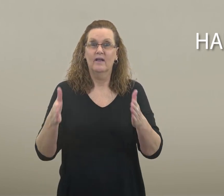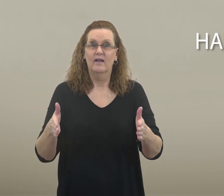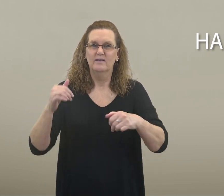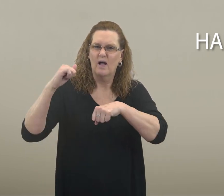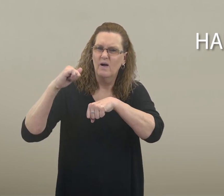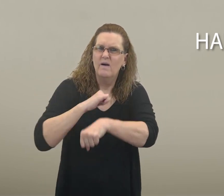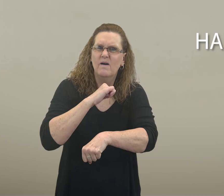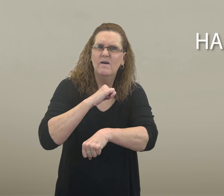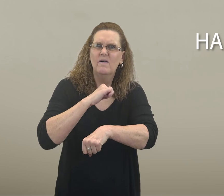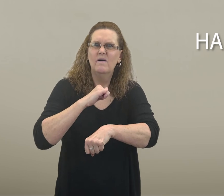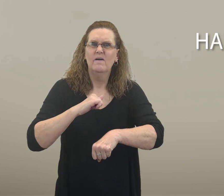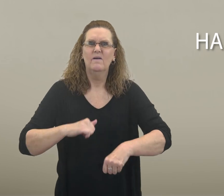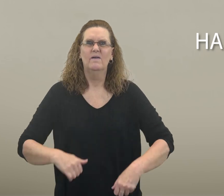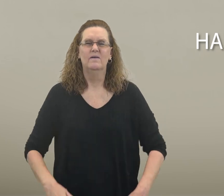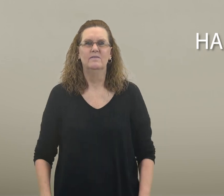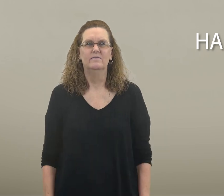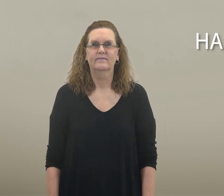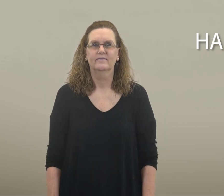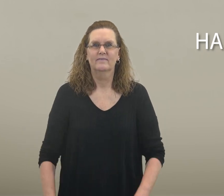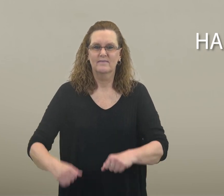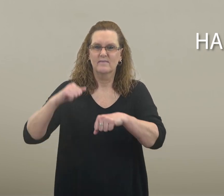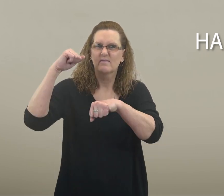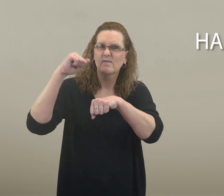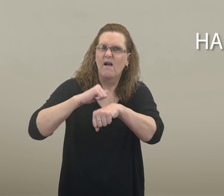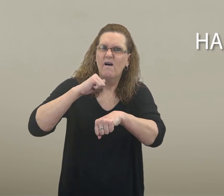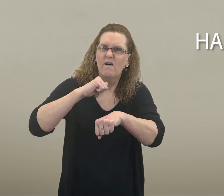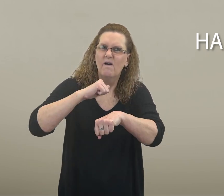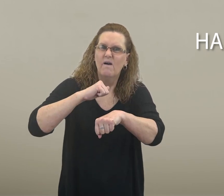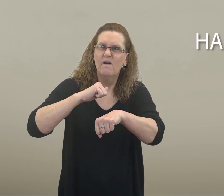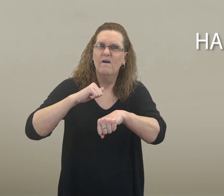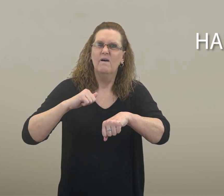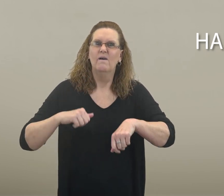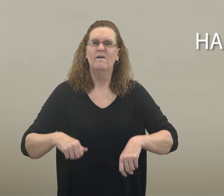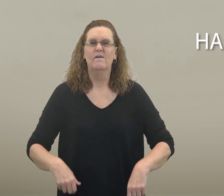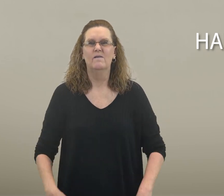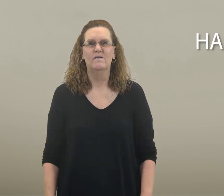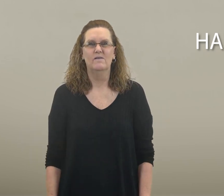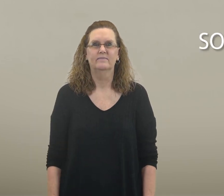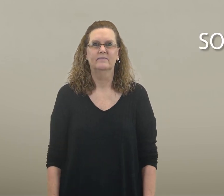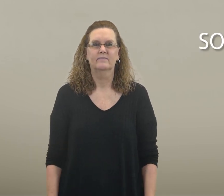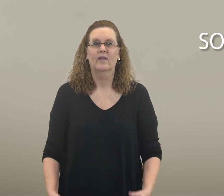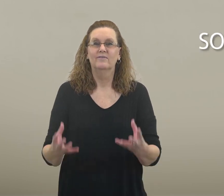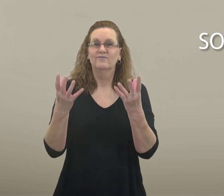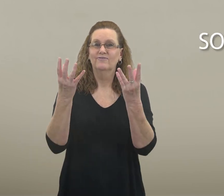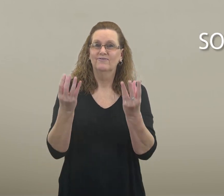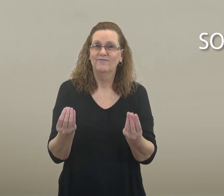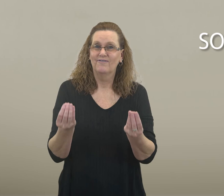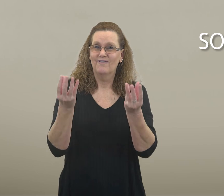The box is hard. hard soft